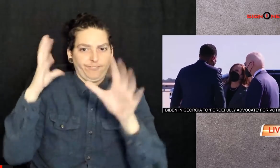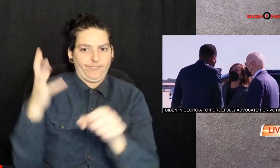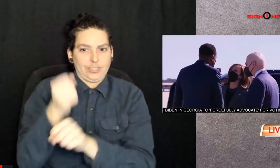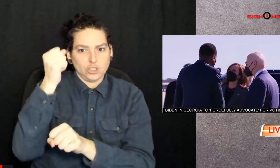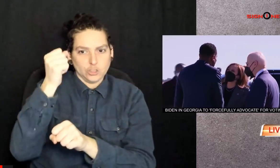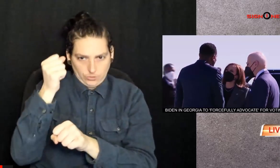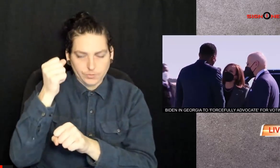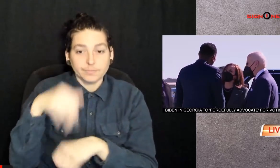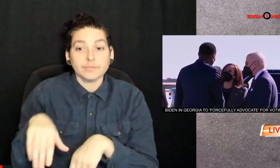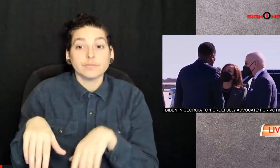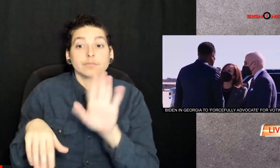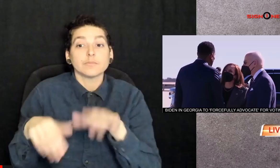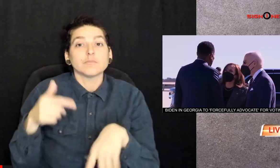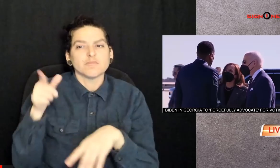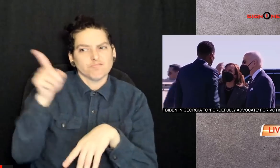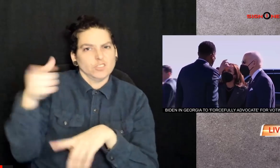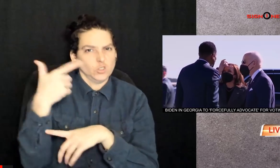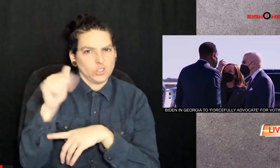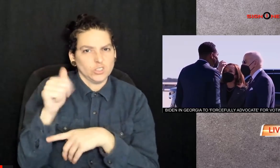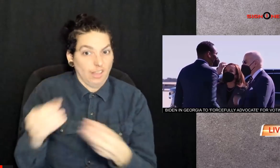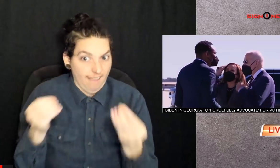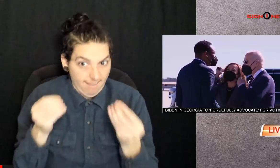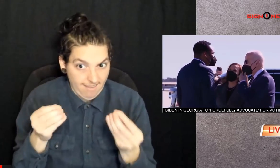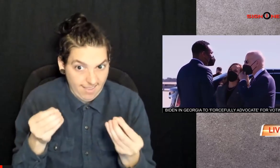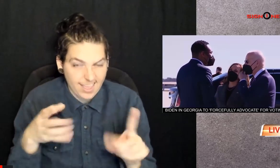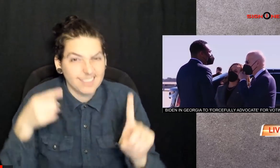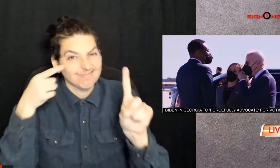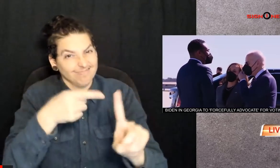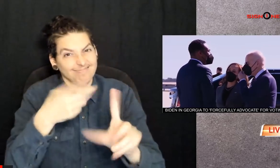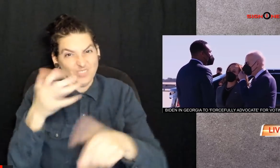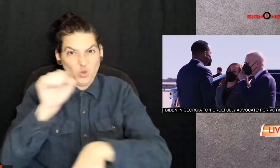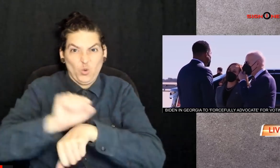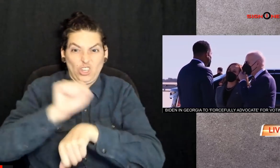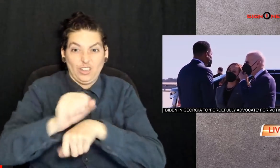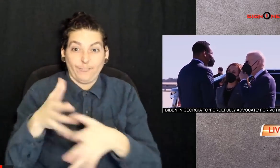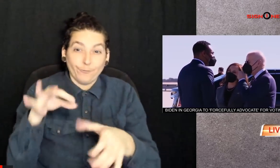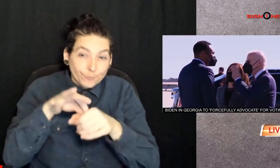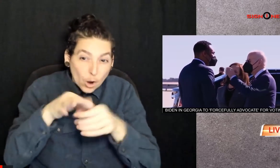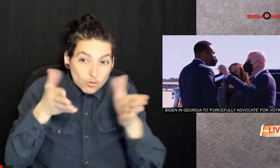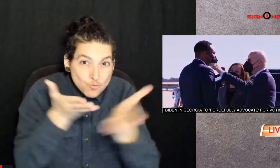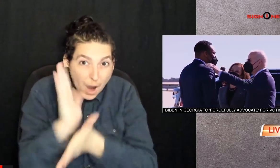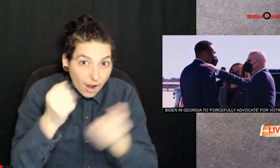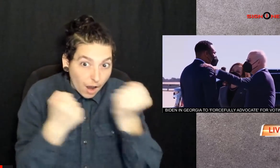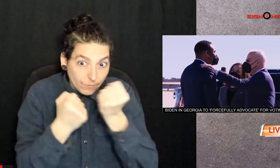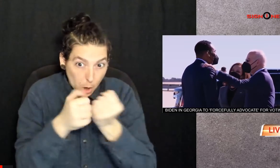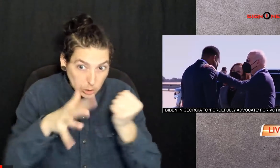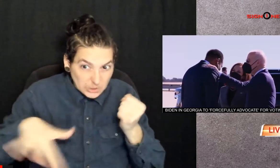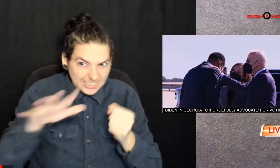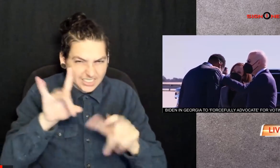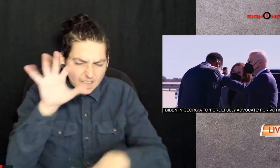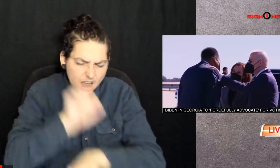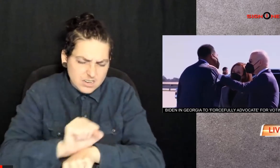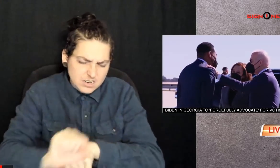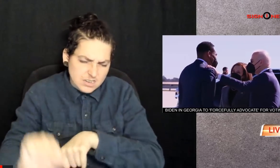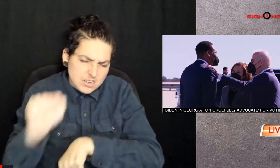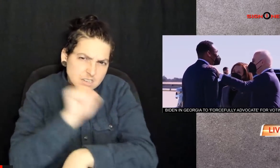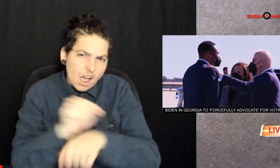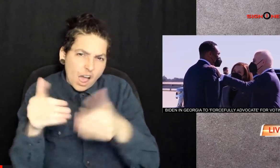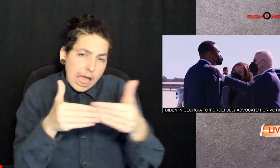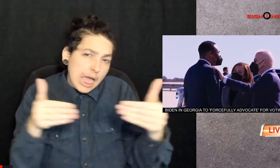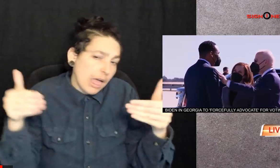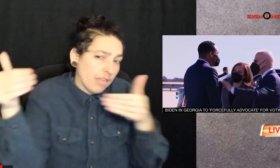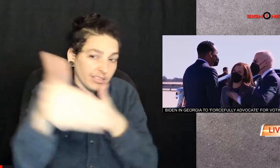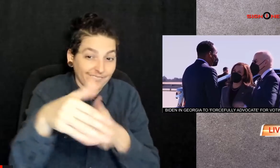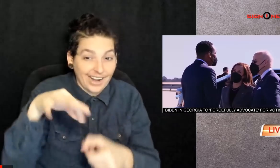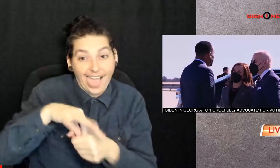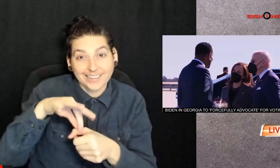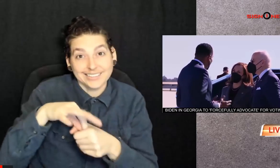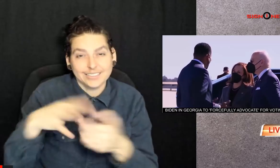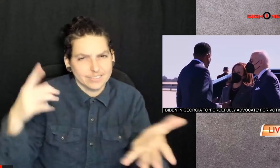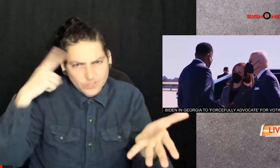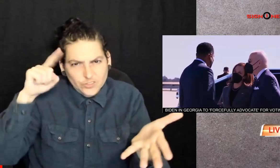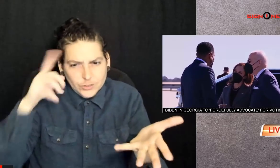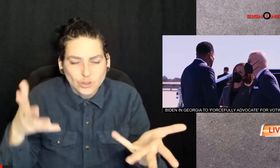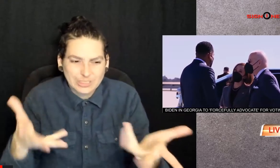victory in Georgia to the work voting rights advocates did their ahead of the election